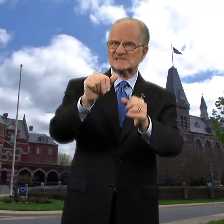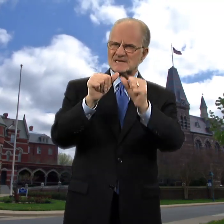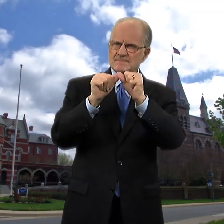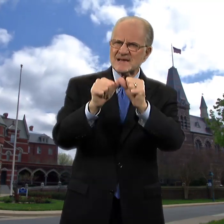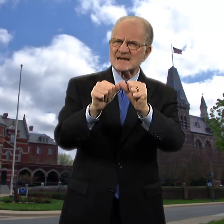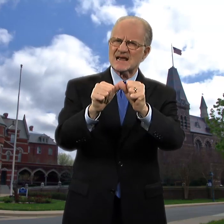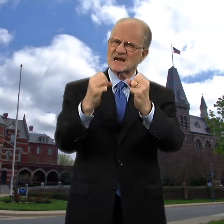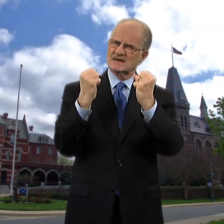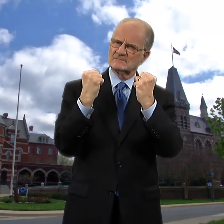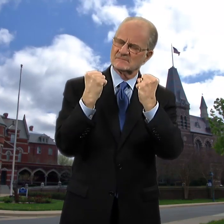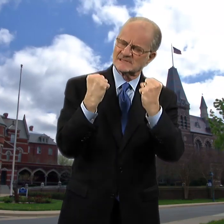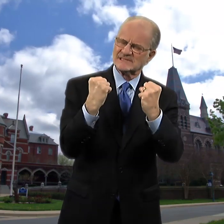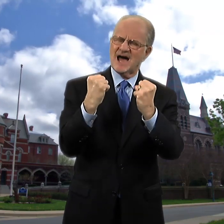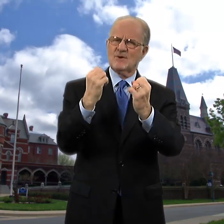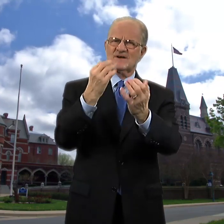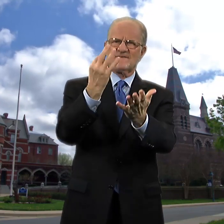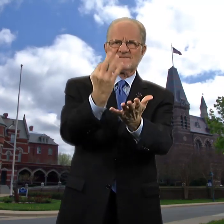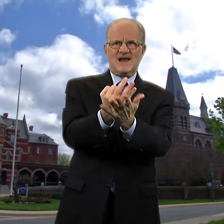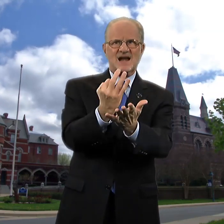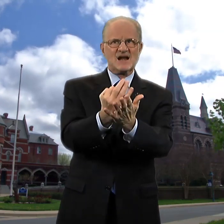maintain a sound financial base